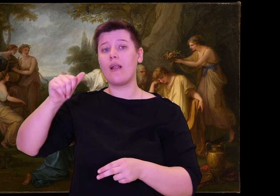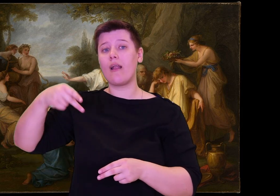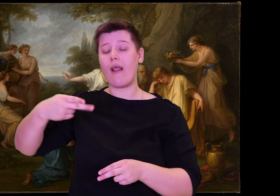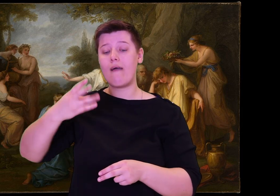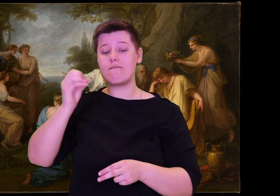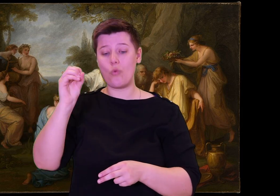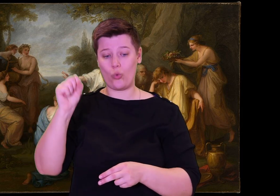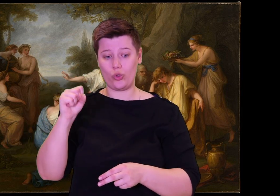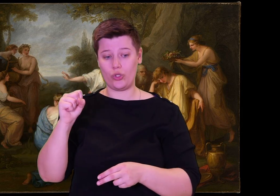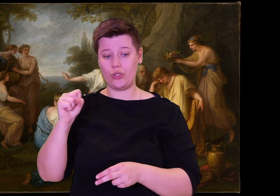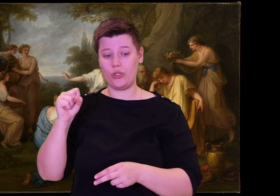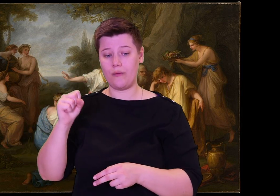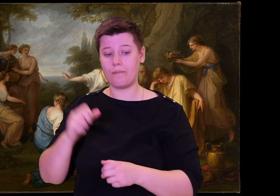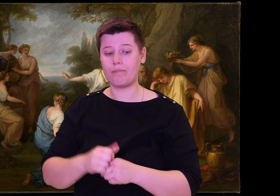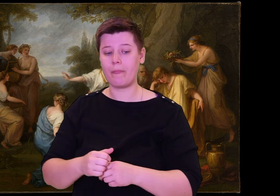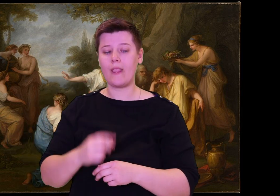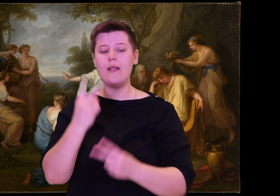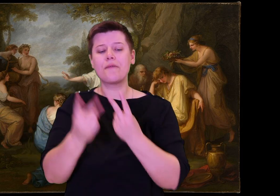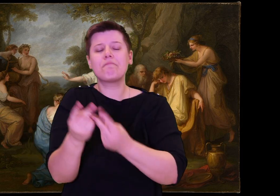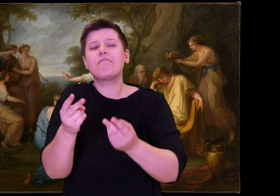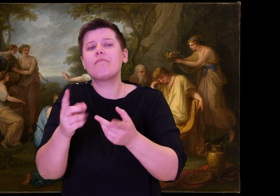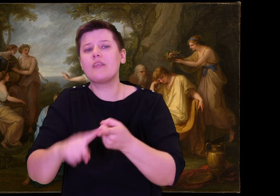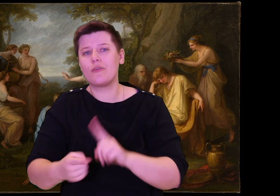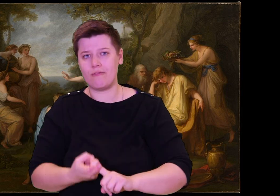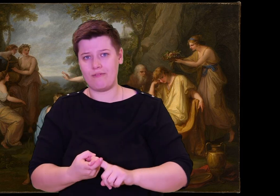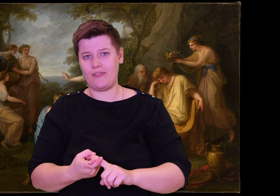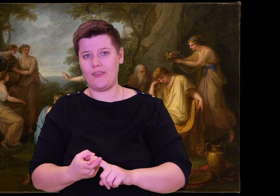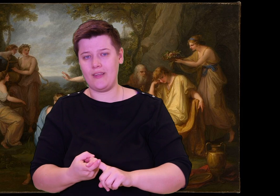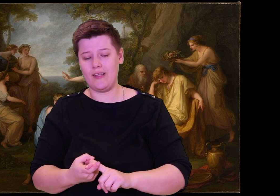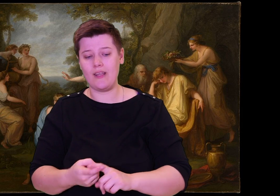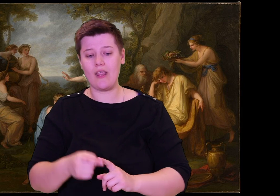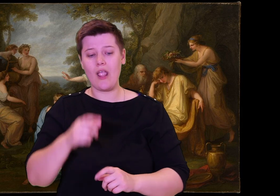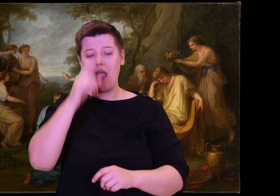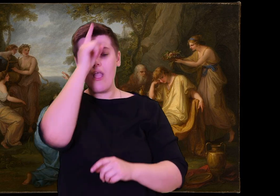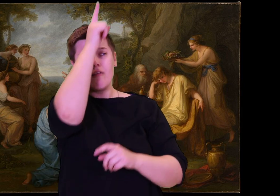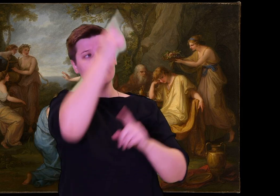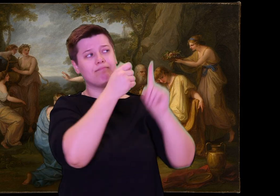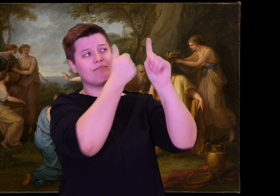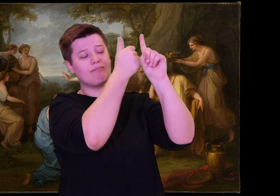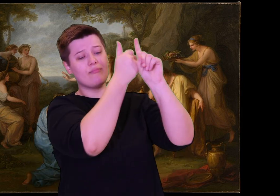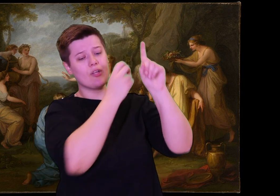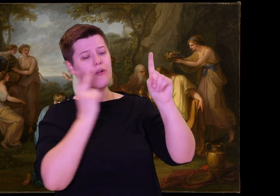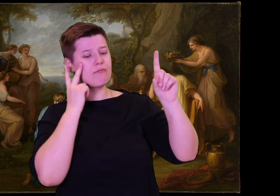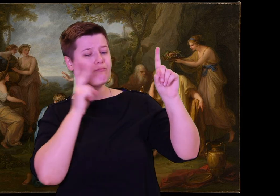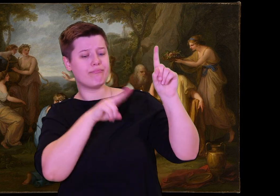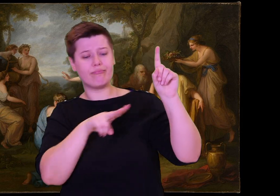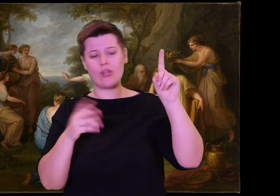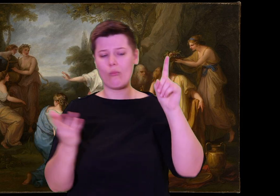Then he led her to a chair. He sat beside her in his own chair of inlaid wood,